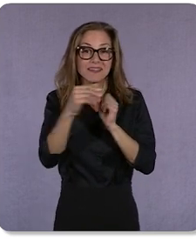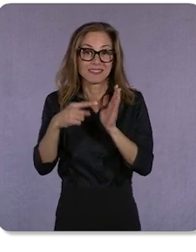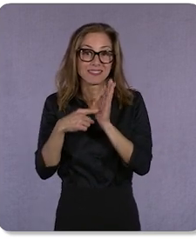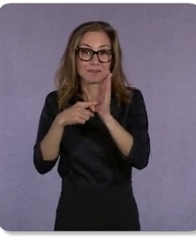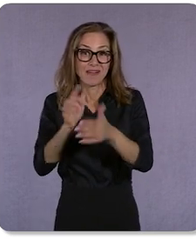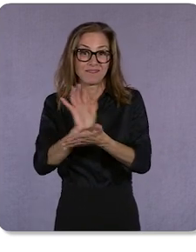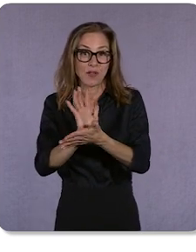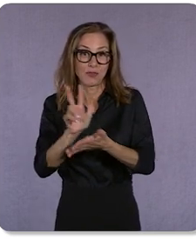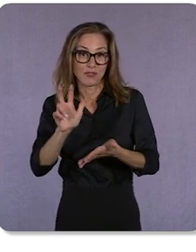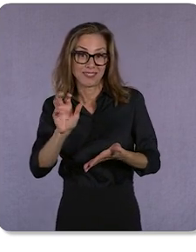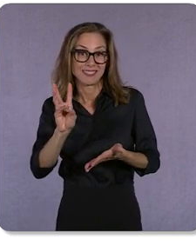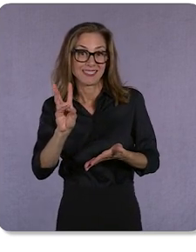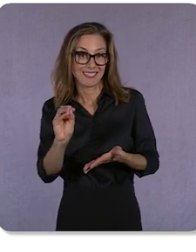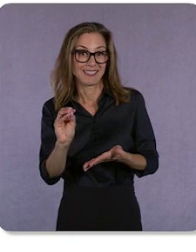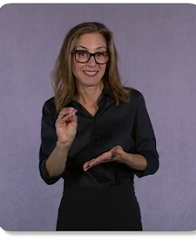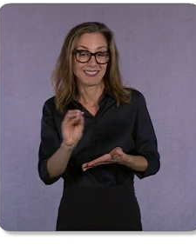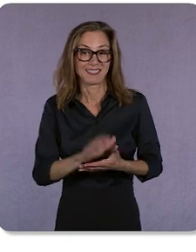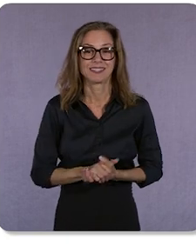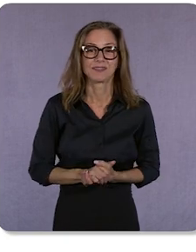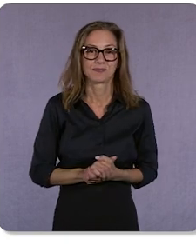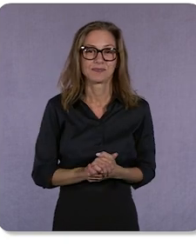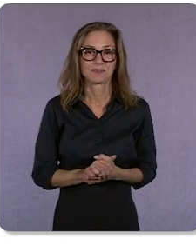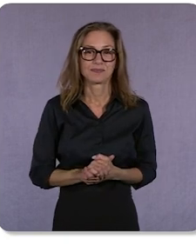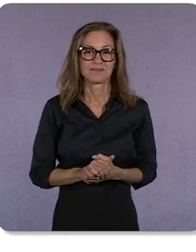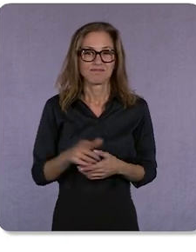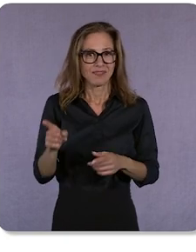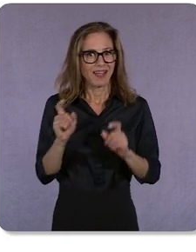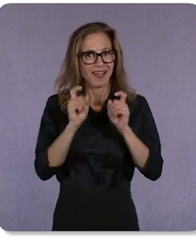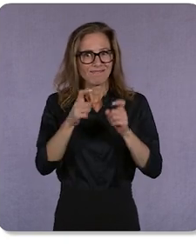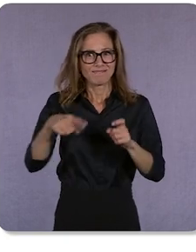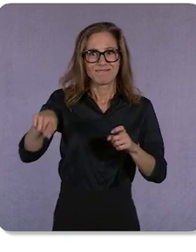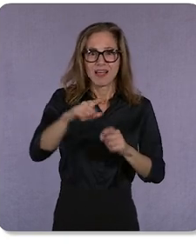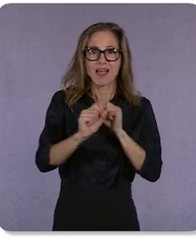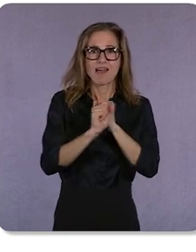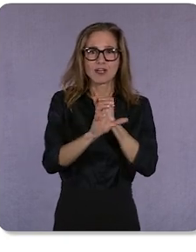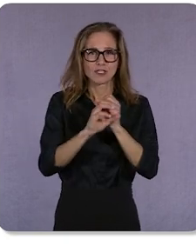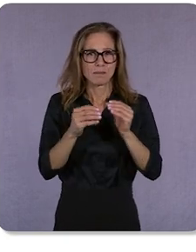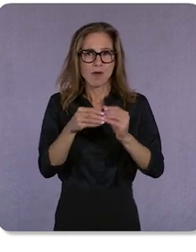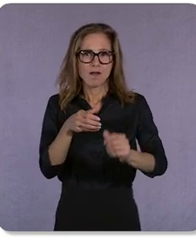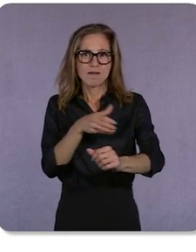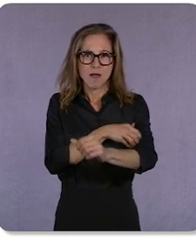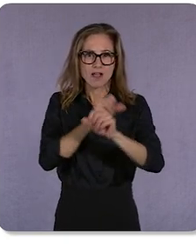These enable more advertisers than ever to see the incremental lift in performance against key goals